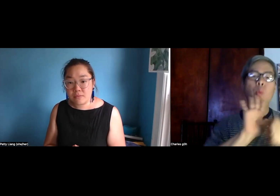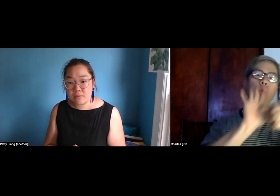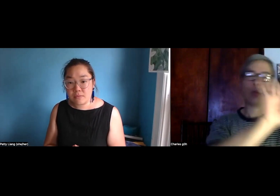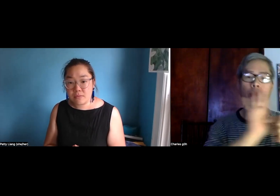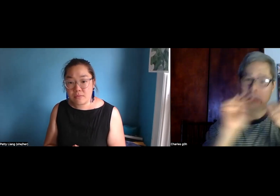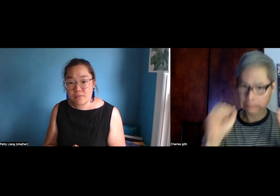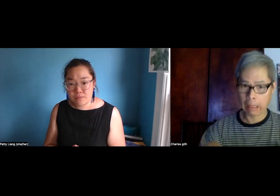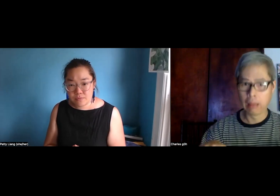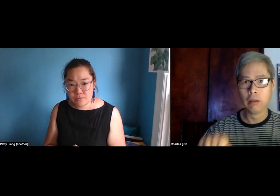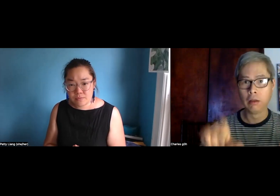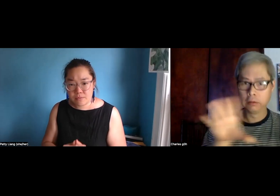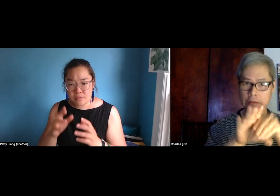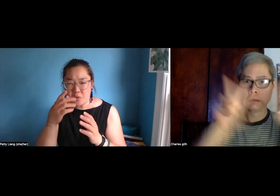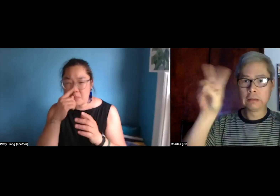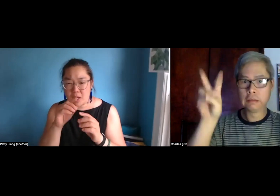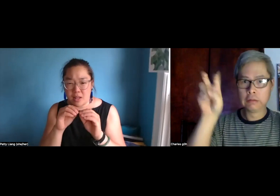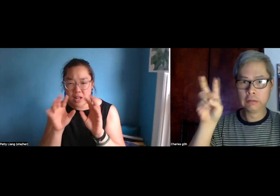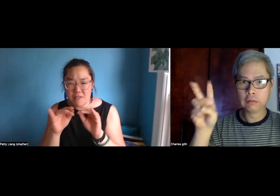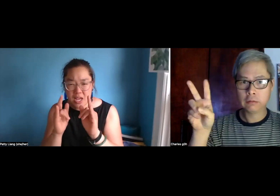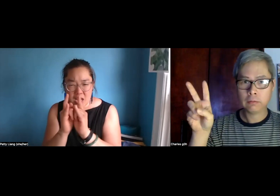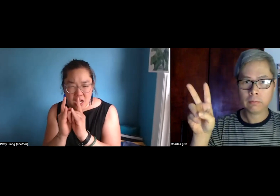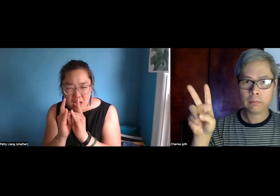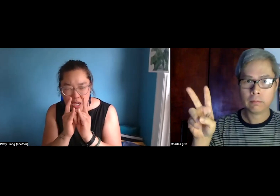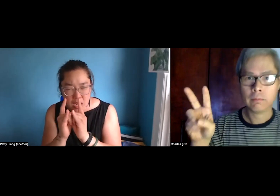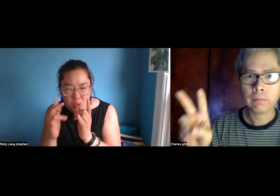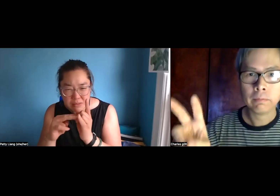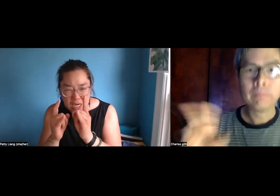like something to show queer representation. Is that okay to be part of that?